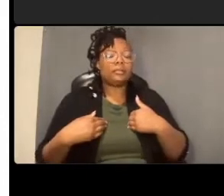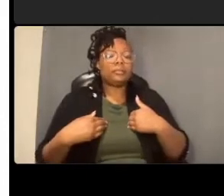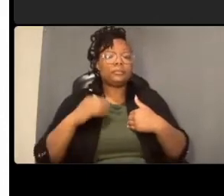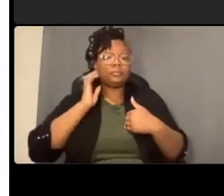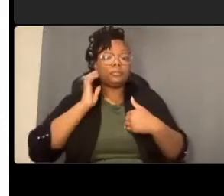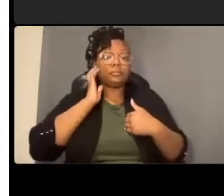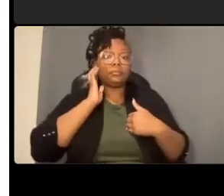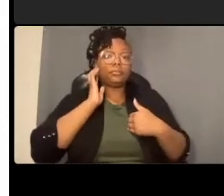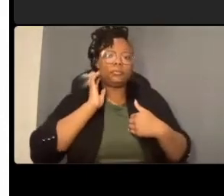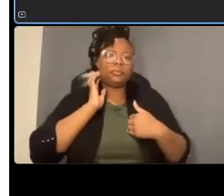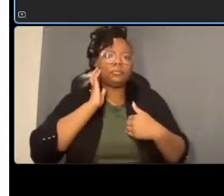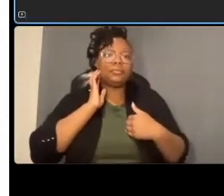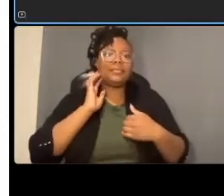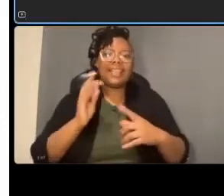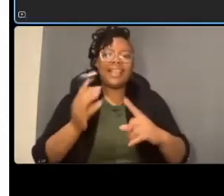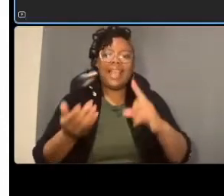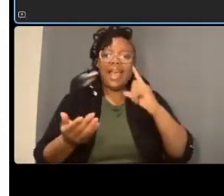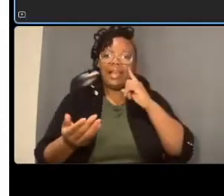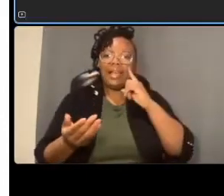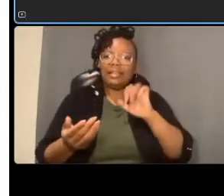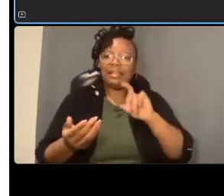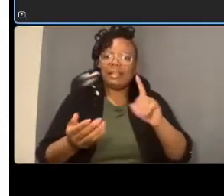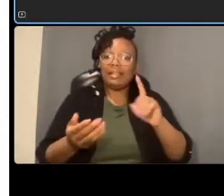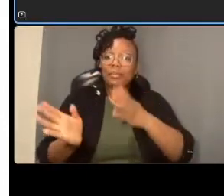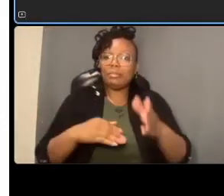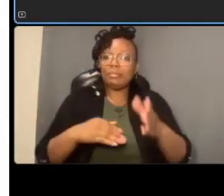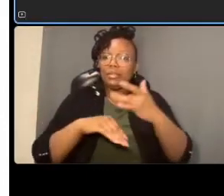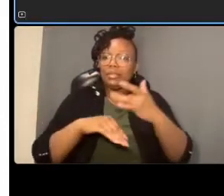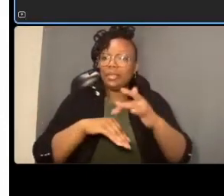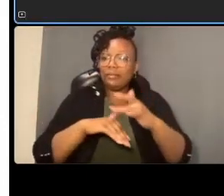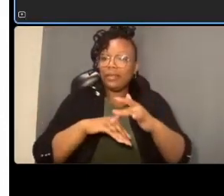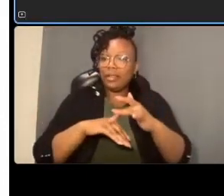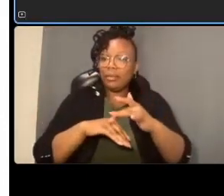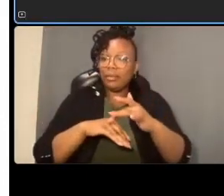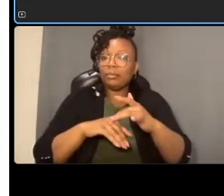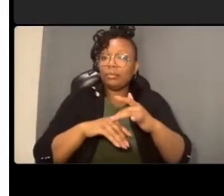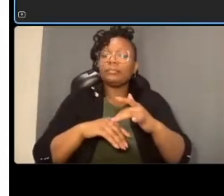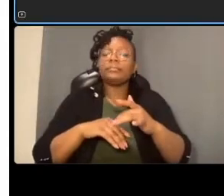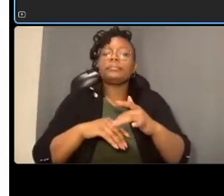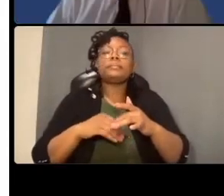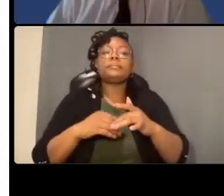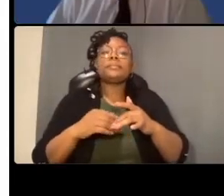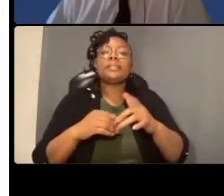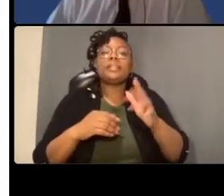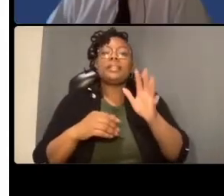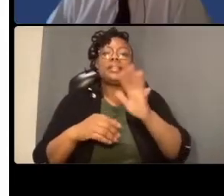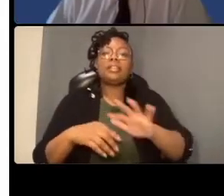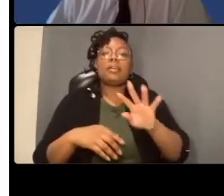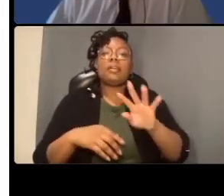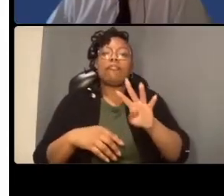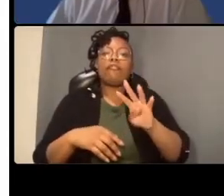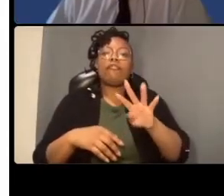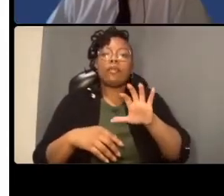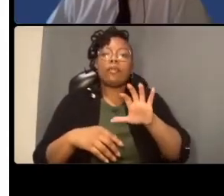be um there's approximately 400 throughout the entire 2.7 mile segment but i believe we maintain